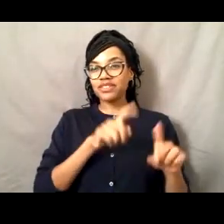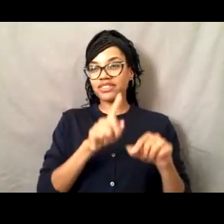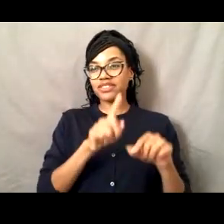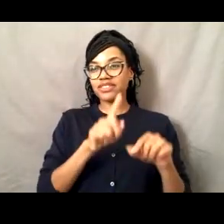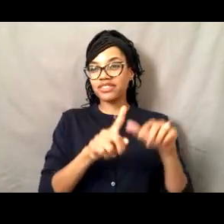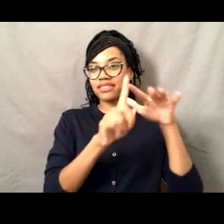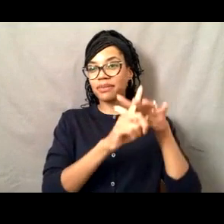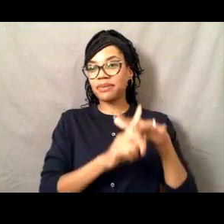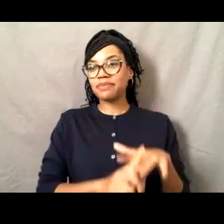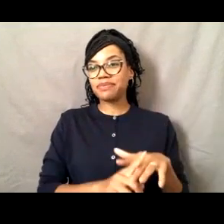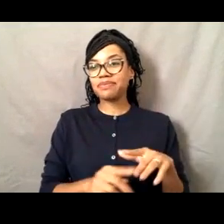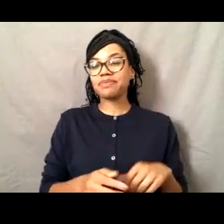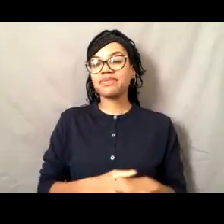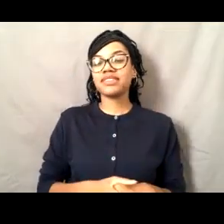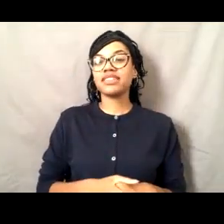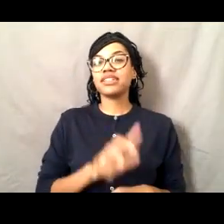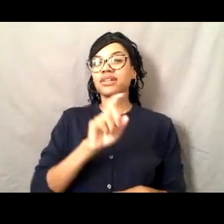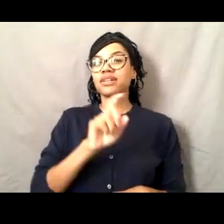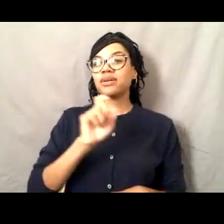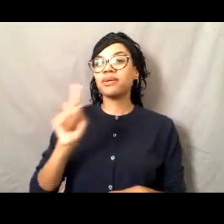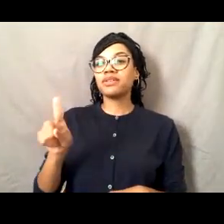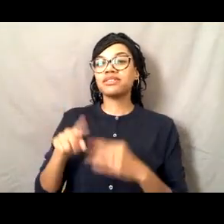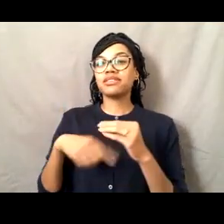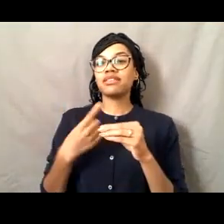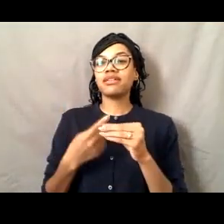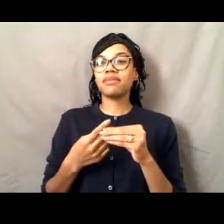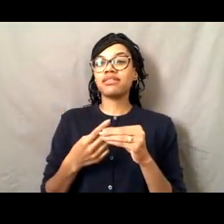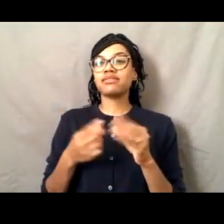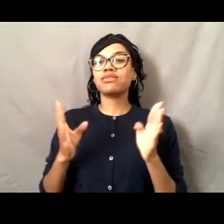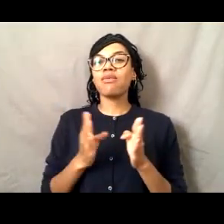There was a question about the Small Boat Program